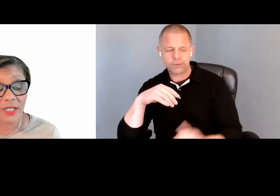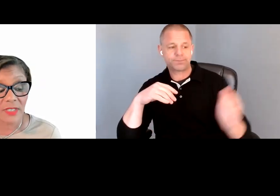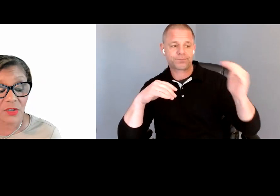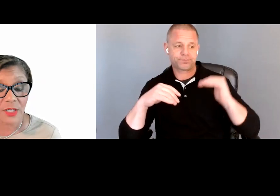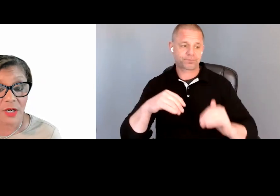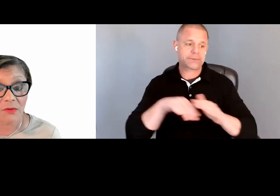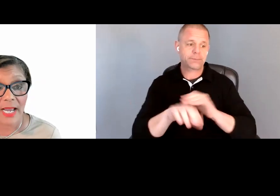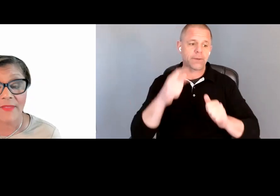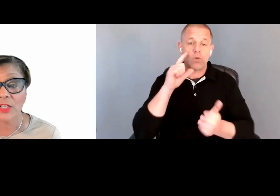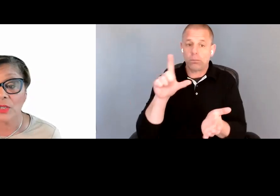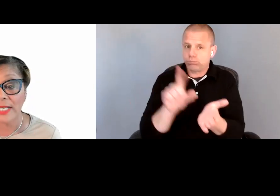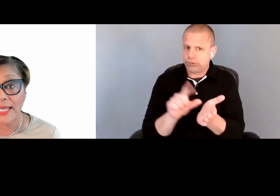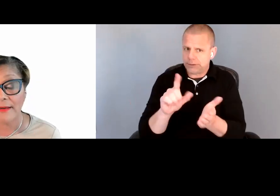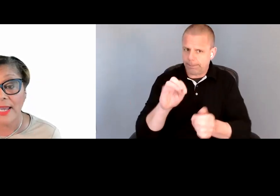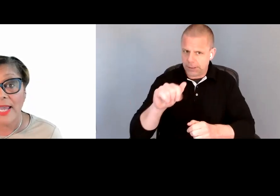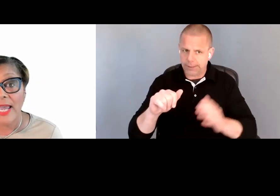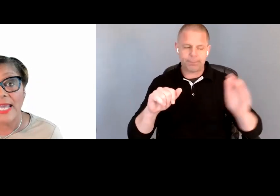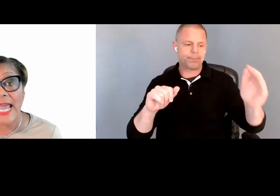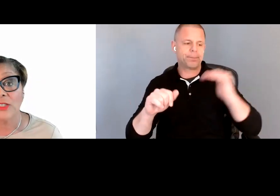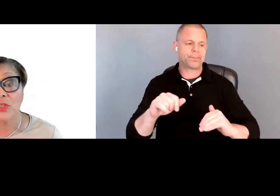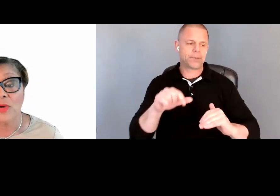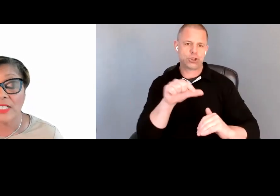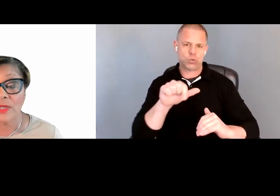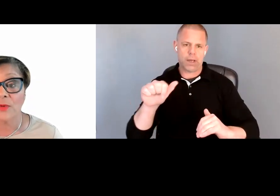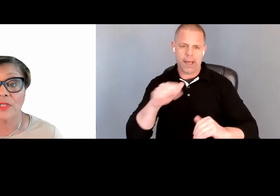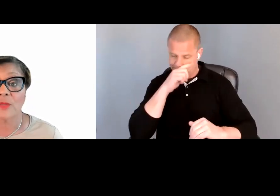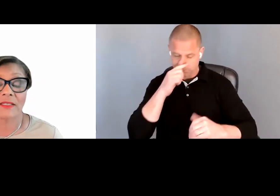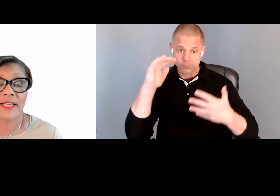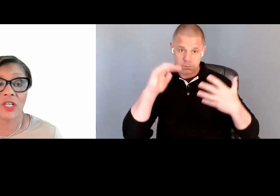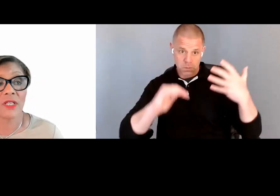what you need to know; and then Q&A. And as we go through this presentation,